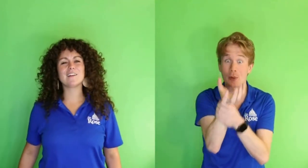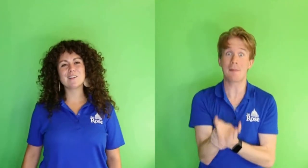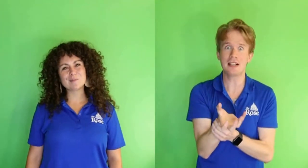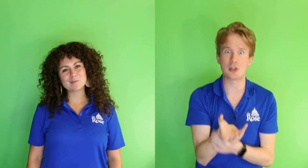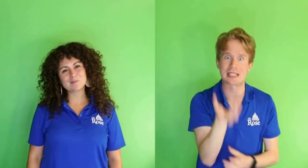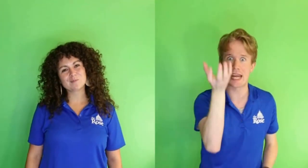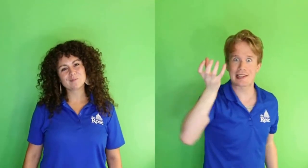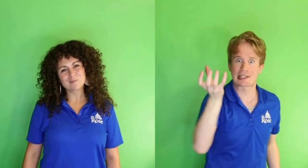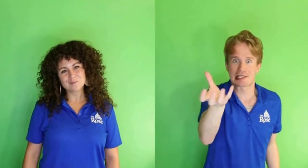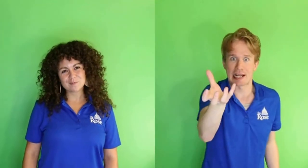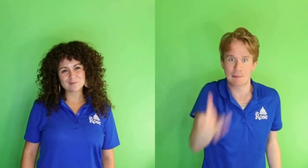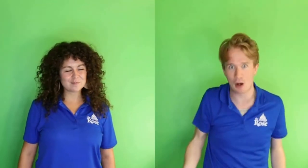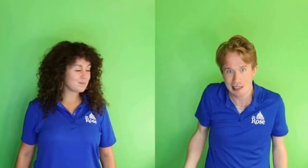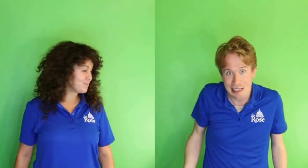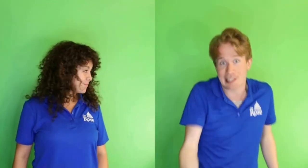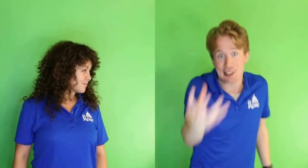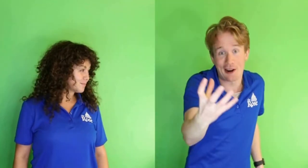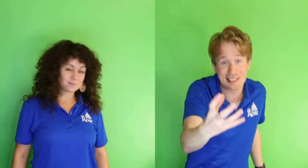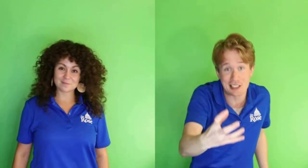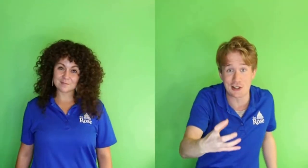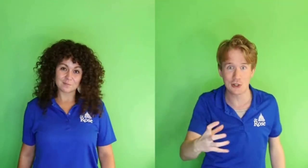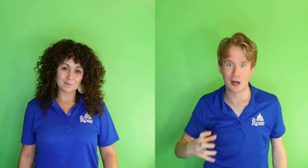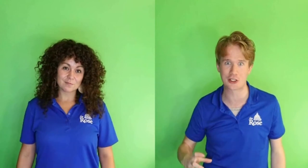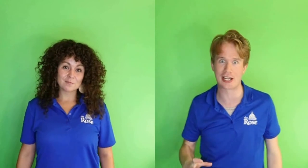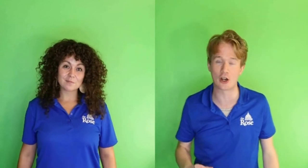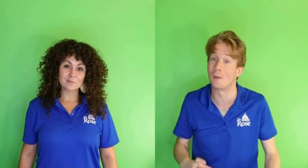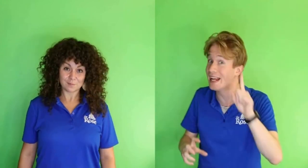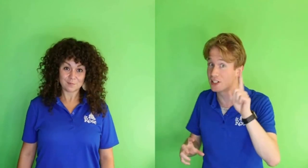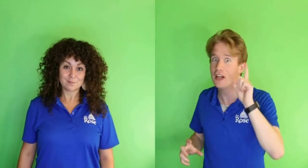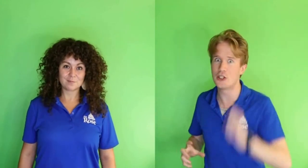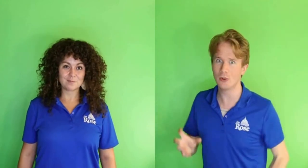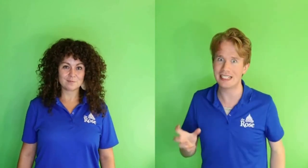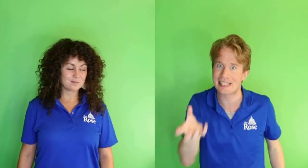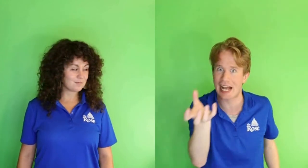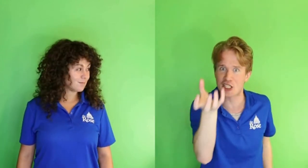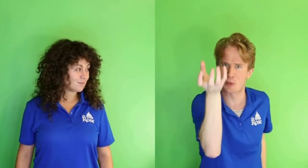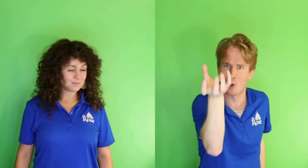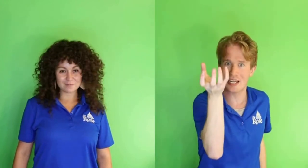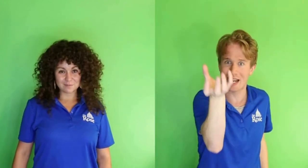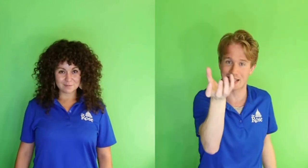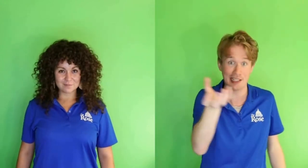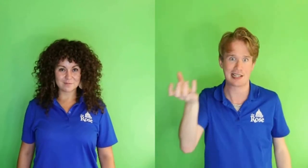So what I'm gonna do is take this excited ball and toss it to you watching at home. And you only need to catch it with one hand,